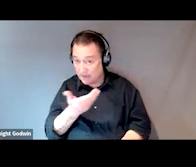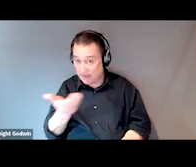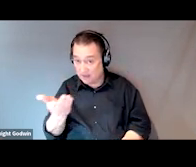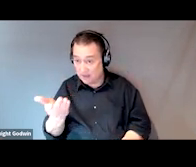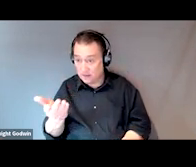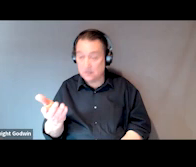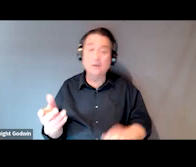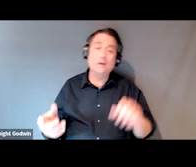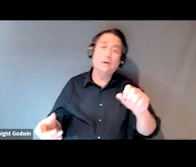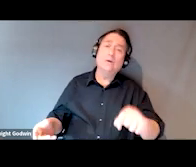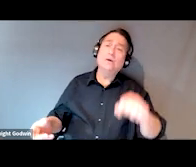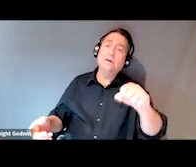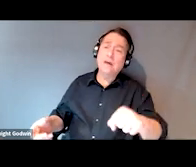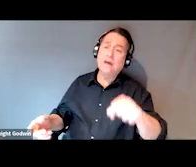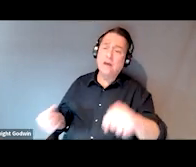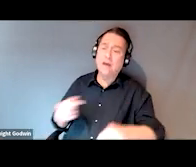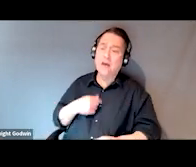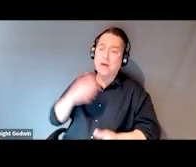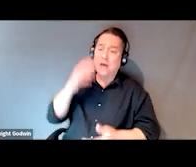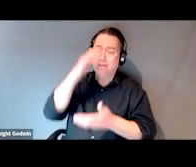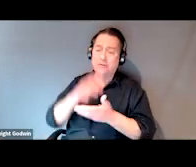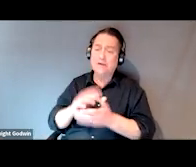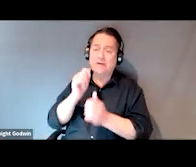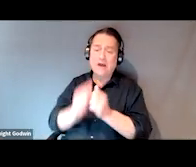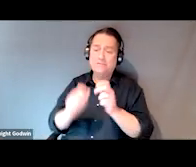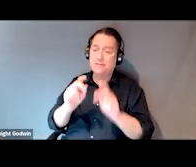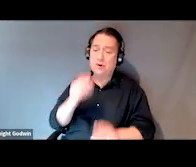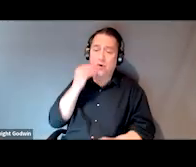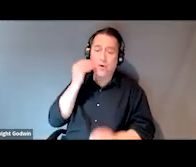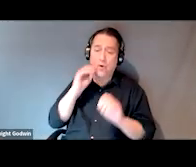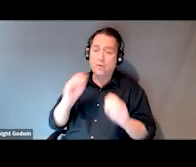Yeah, I just believe that every homeless person deserves a second chance